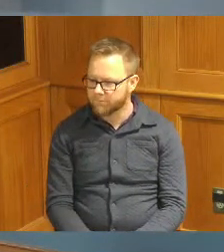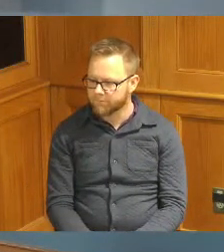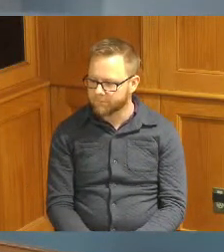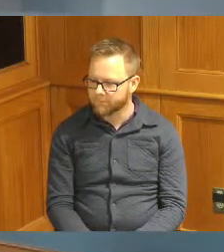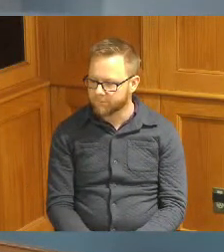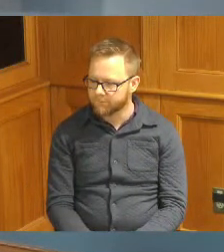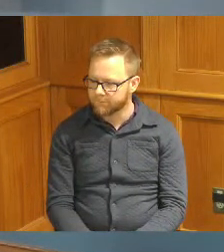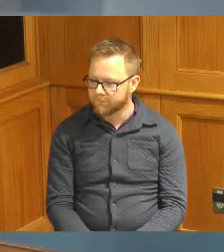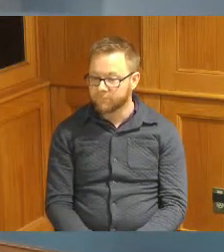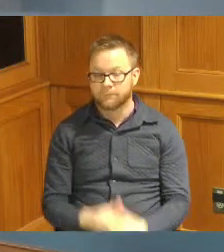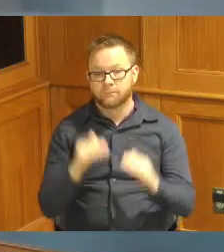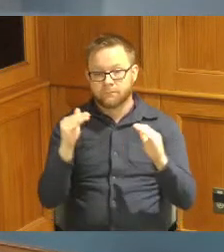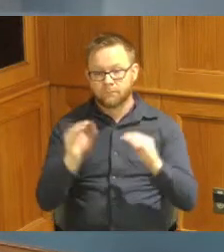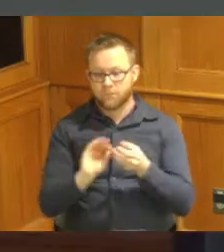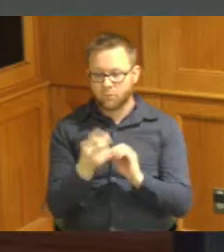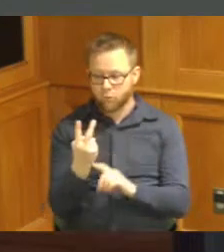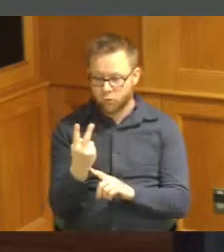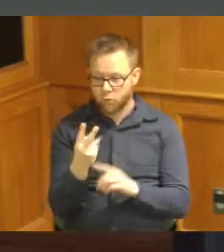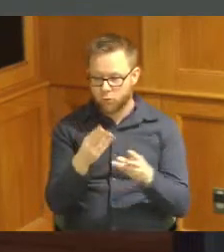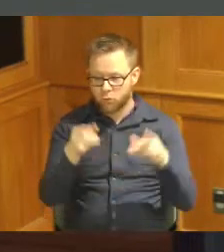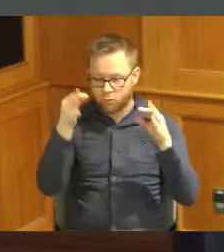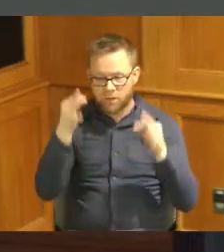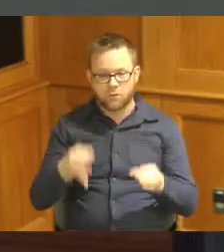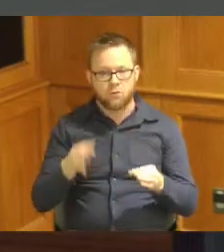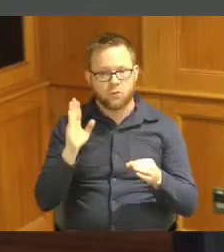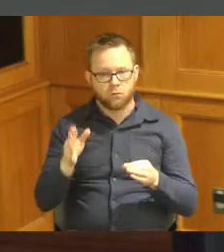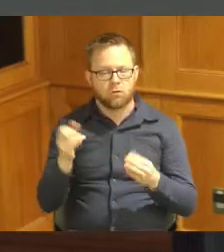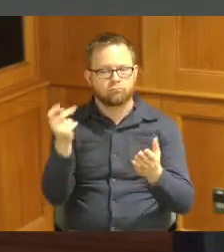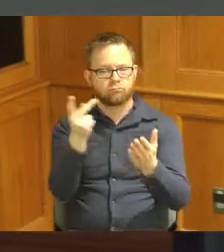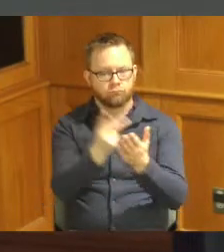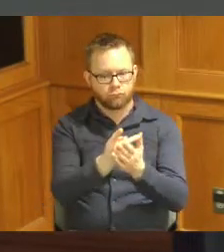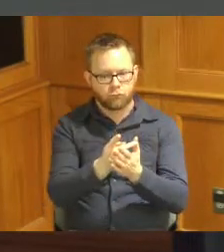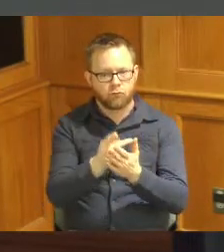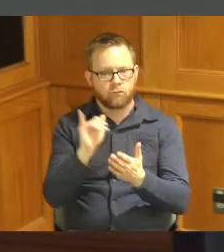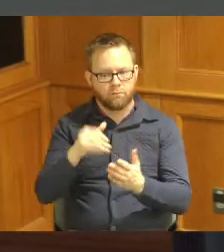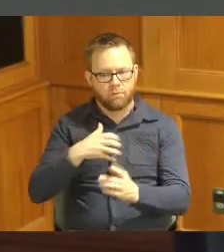Commissioners by leave number two is a resolution granting a petition for the annexation of 3.683